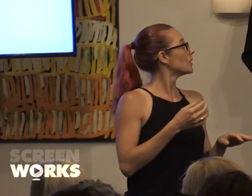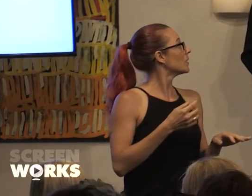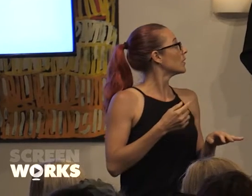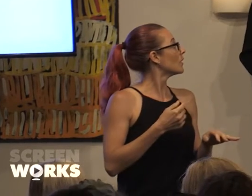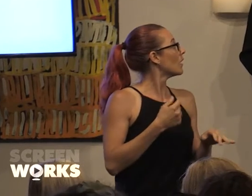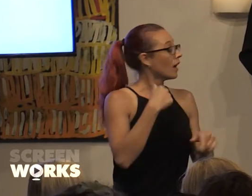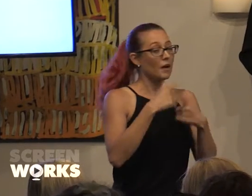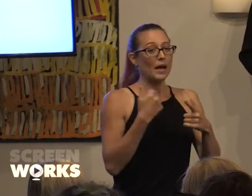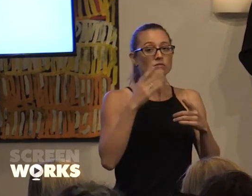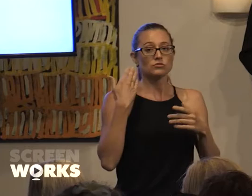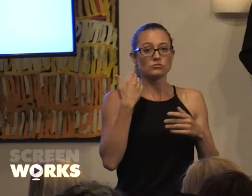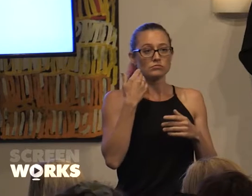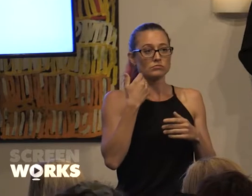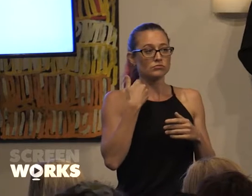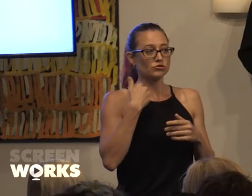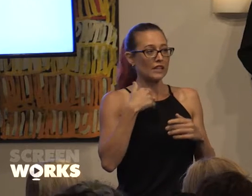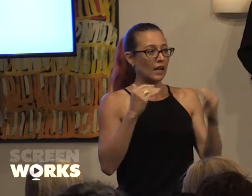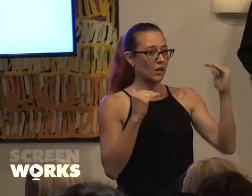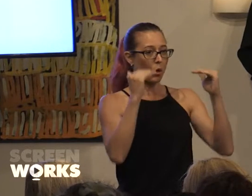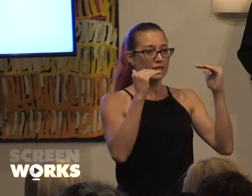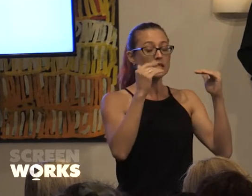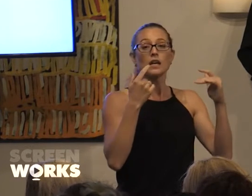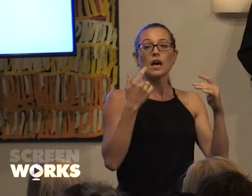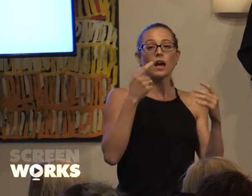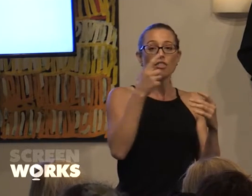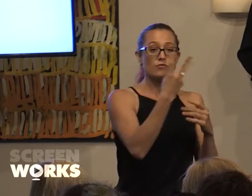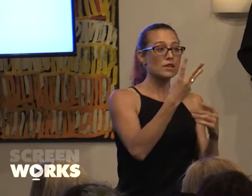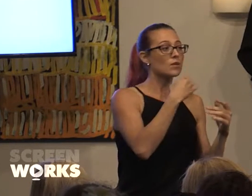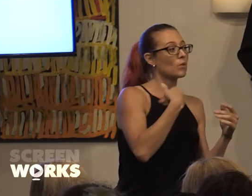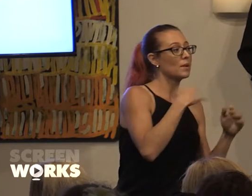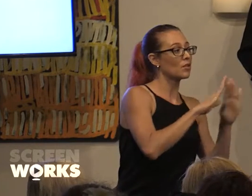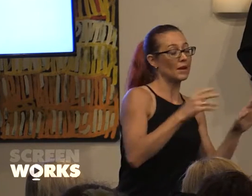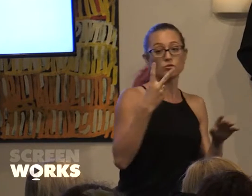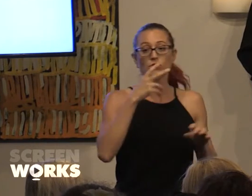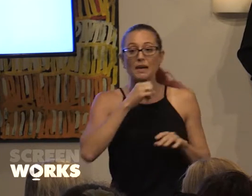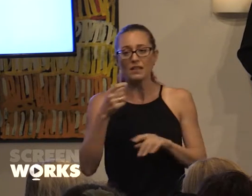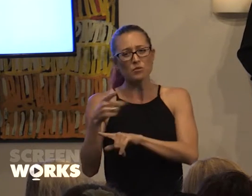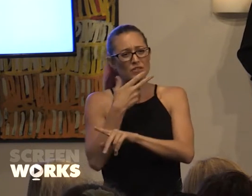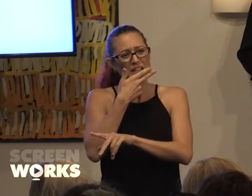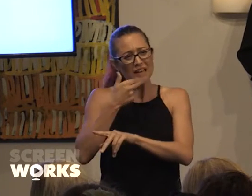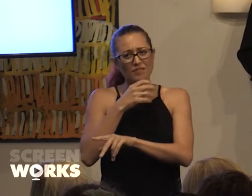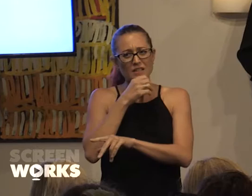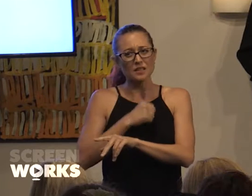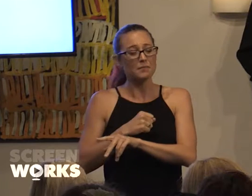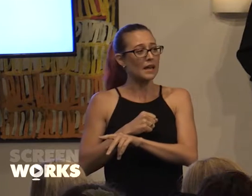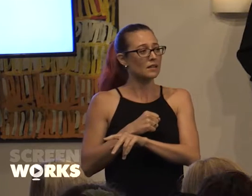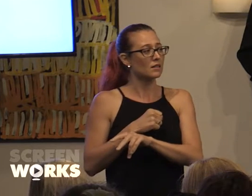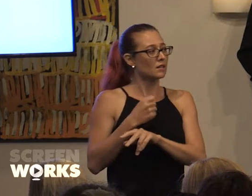equality. Where there were three women on the panel and two guys and actually really lovely guys. One of them was a producer